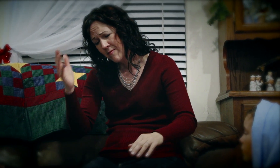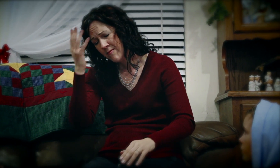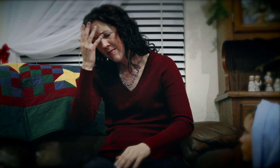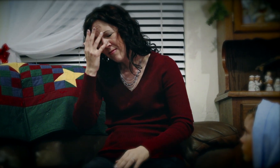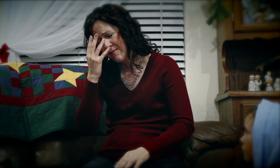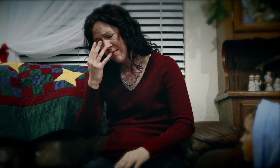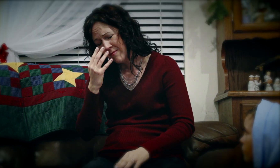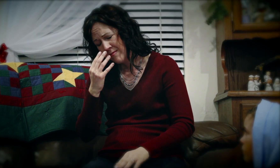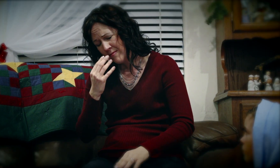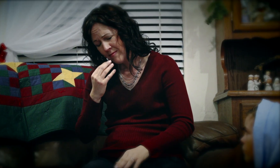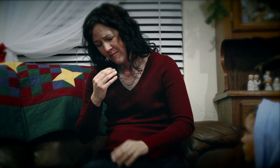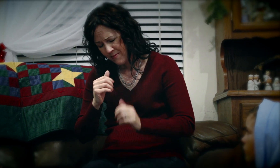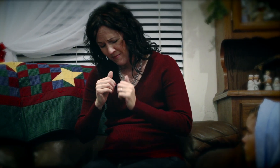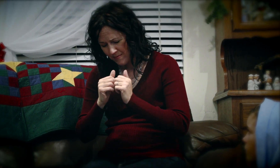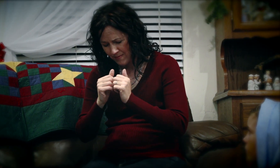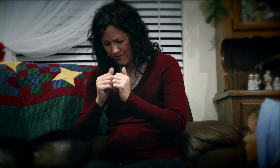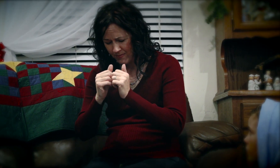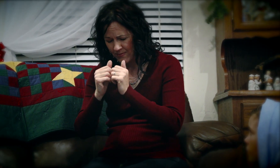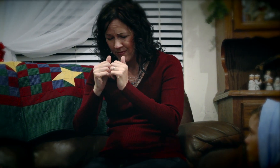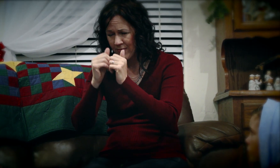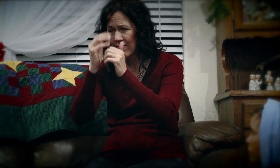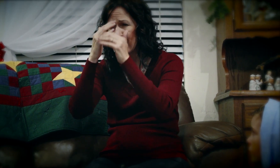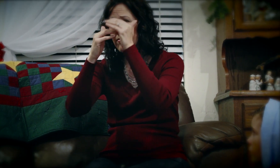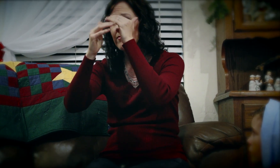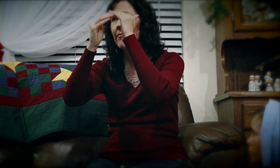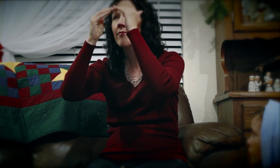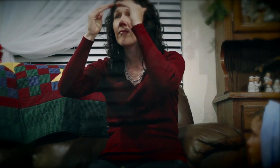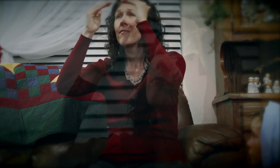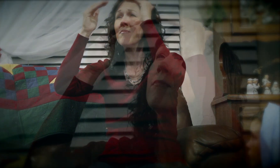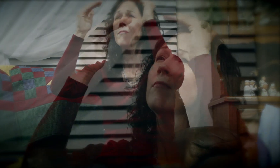Sleep in heavenly peace